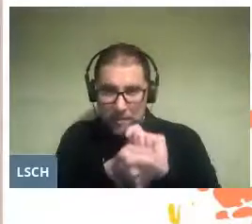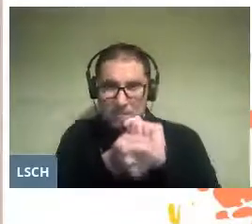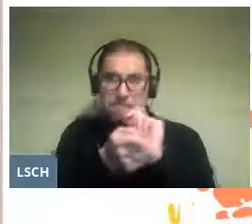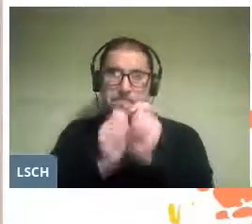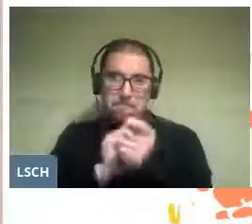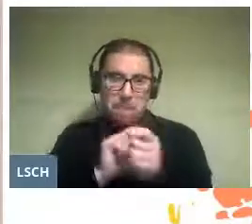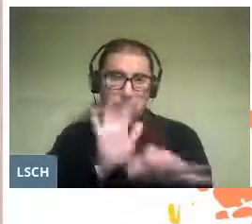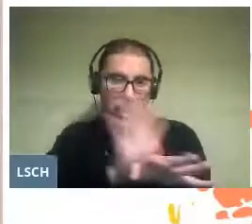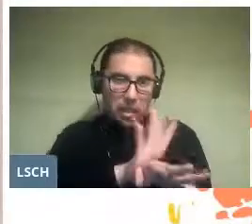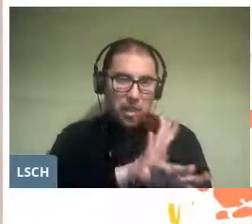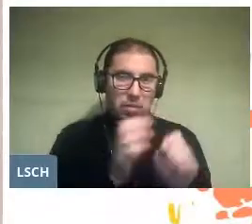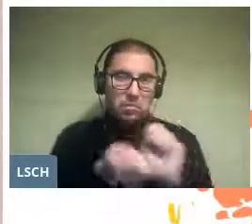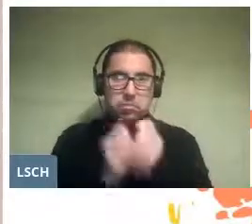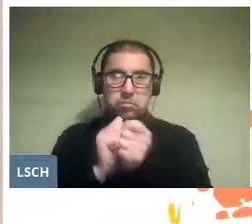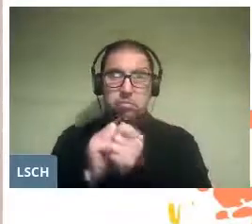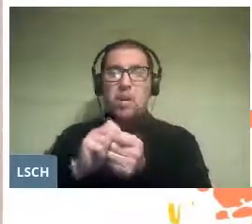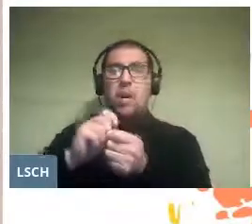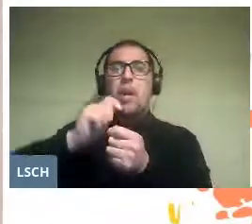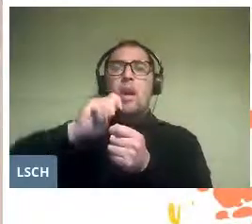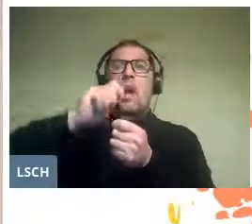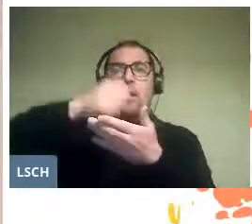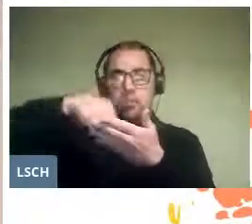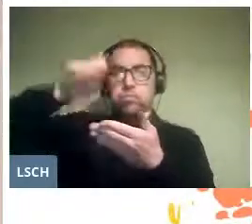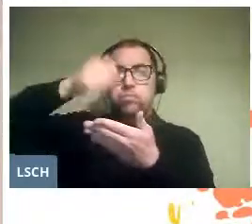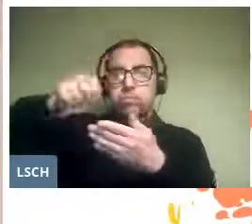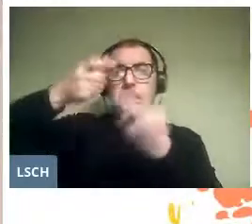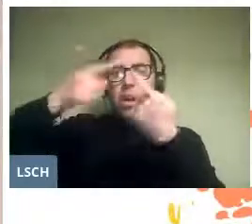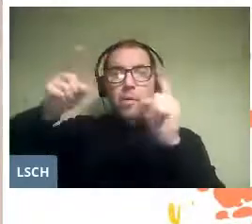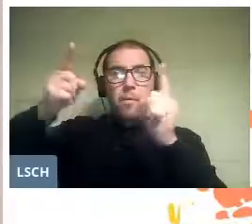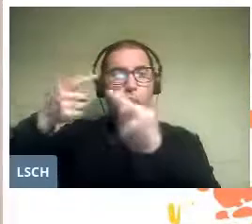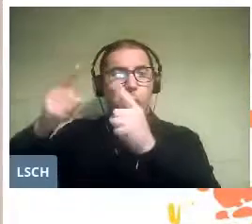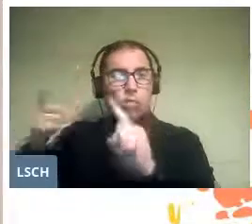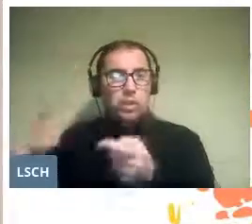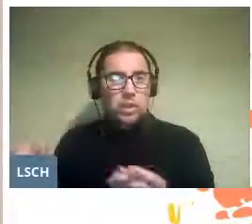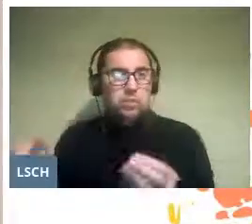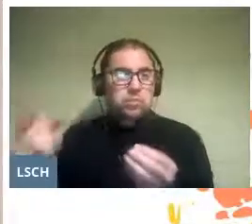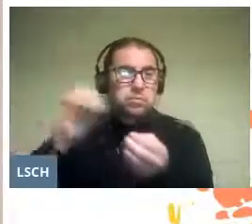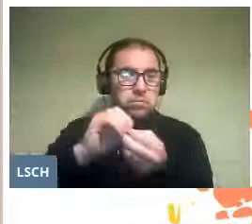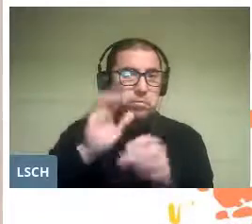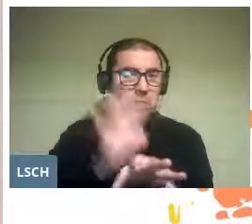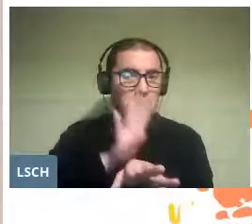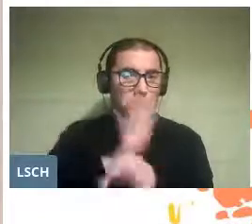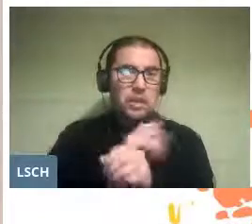writes a music suitable for those children to play.